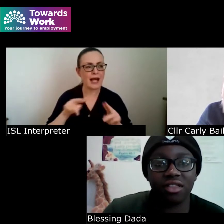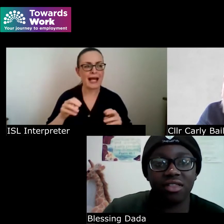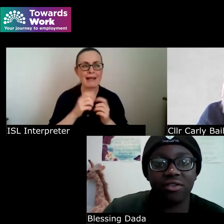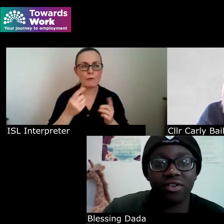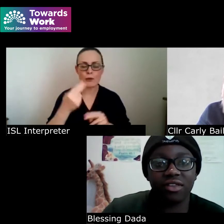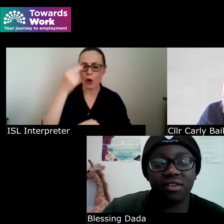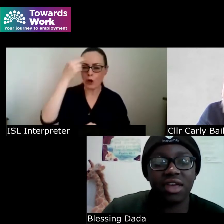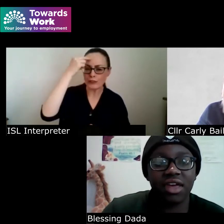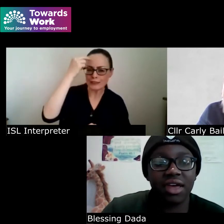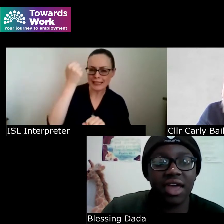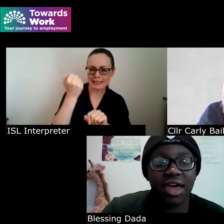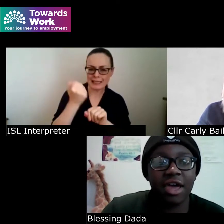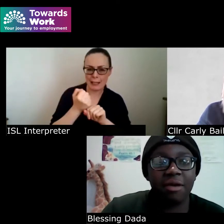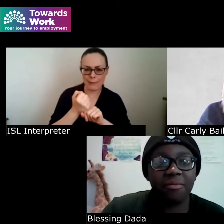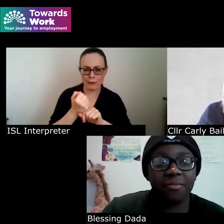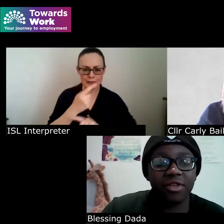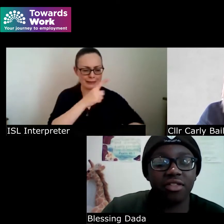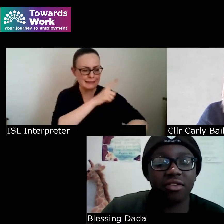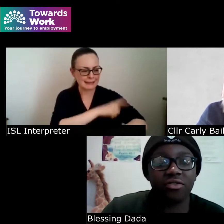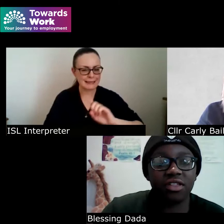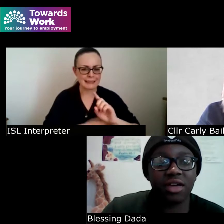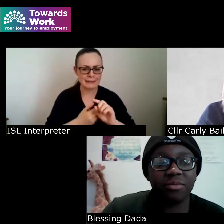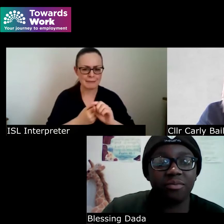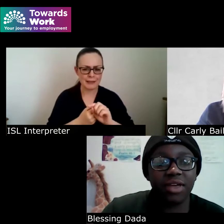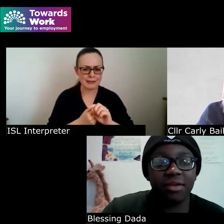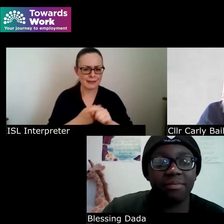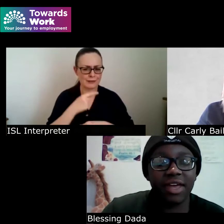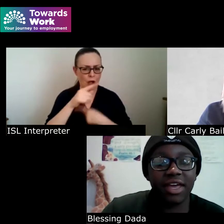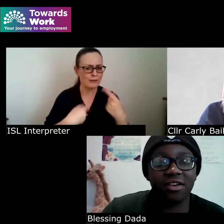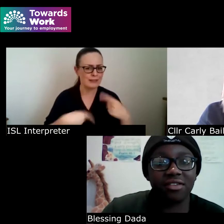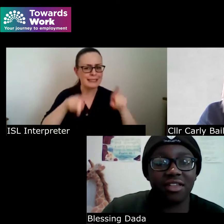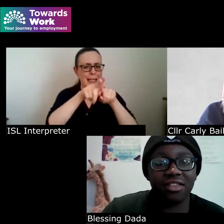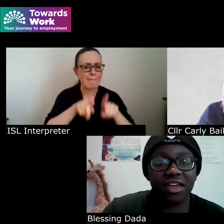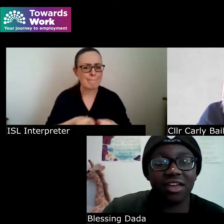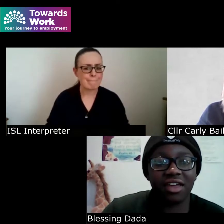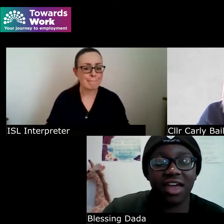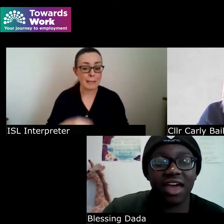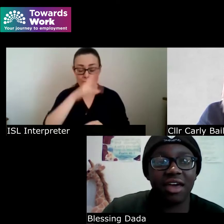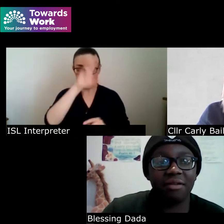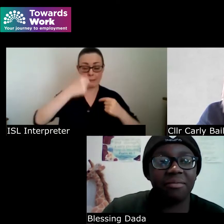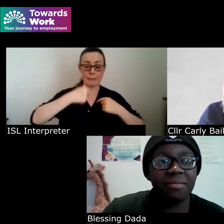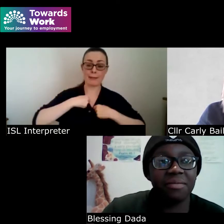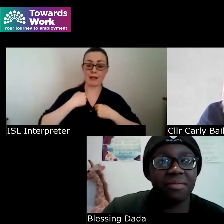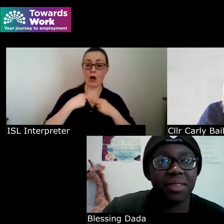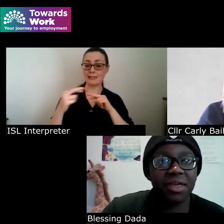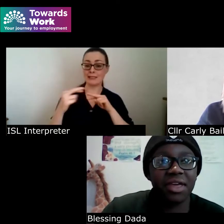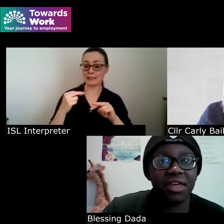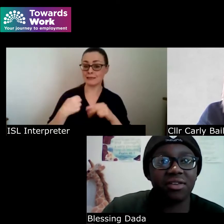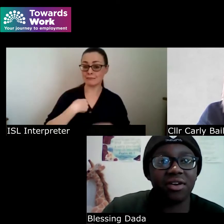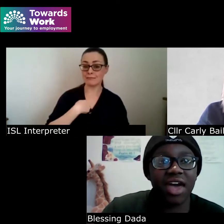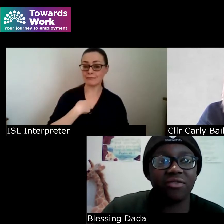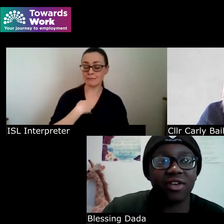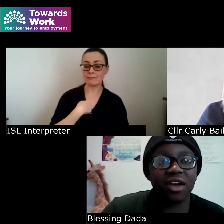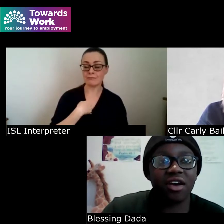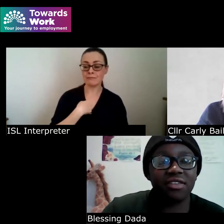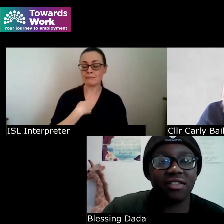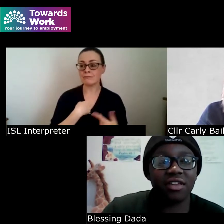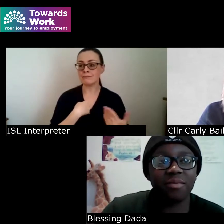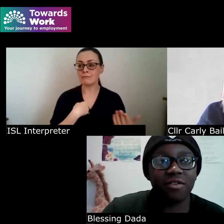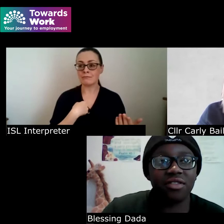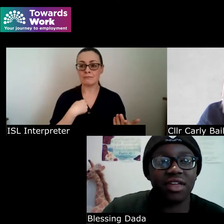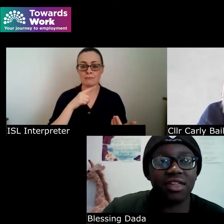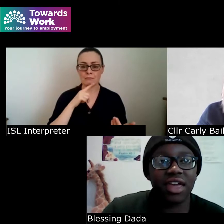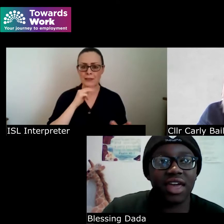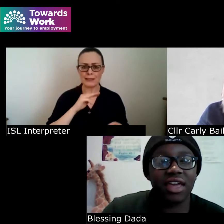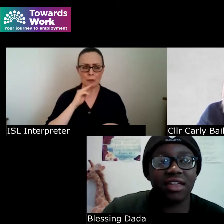is different and so for example me being autistic um you know every autistic person is